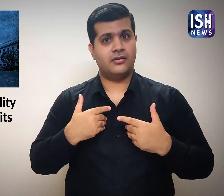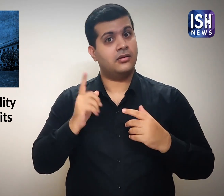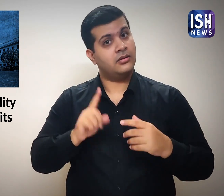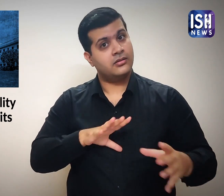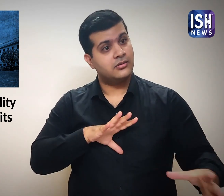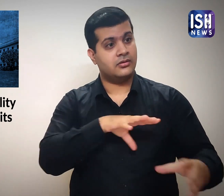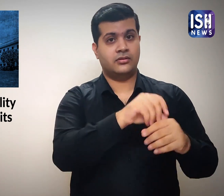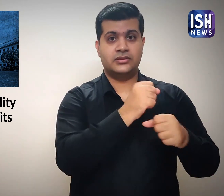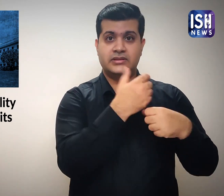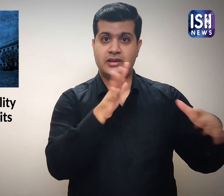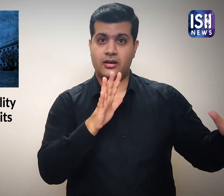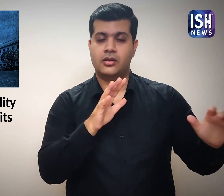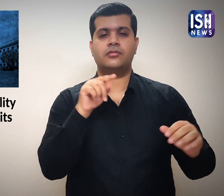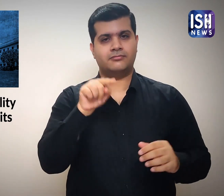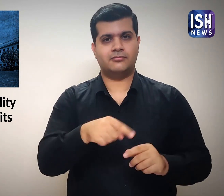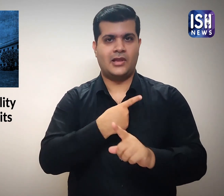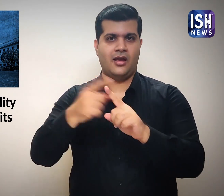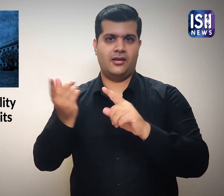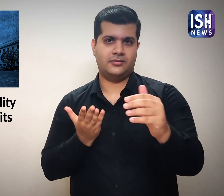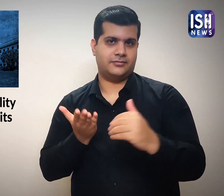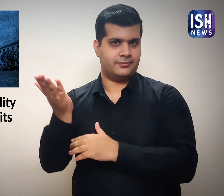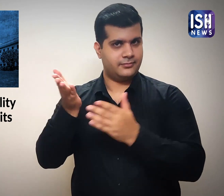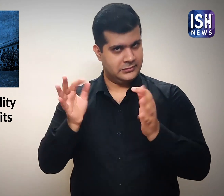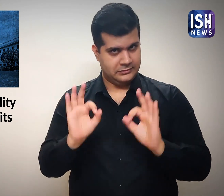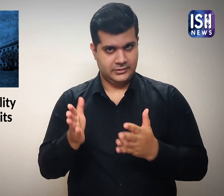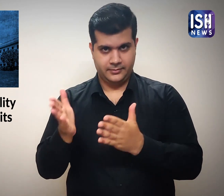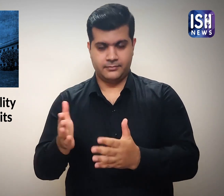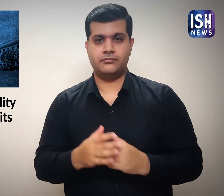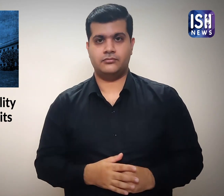but still they were being included in general category. This is why Aryan filed the petition.